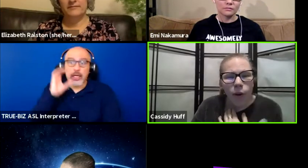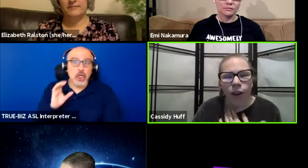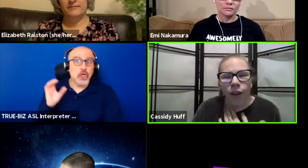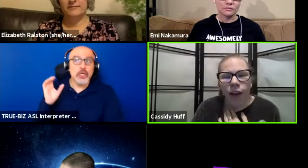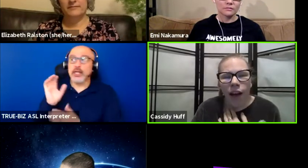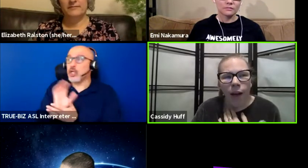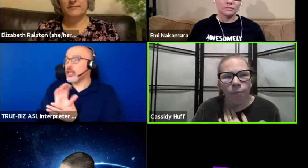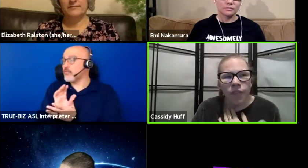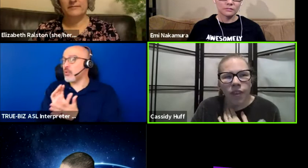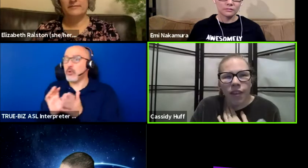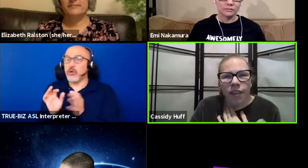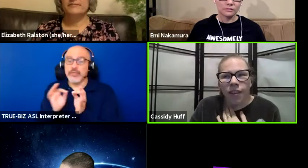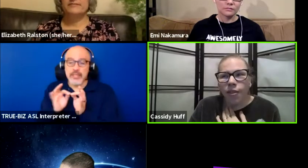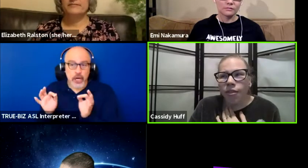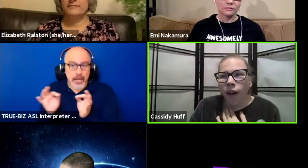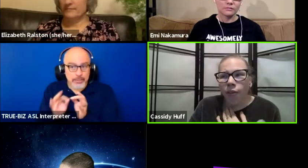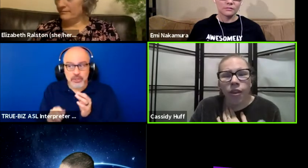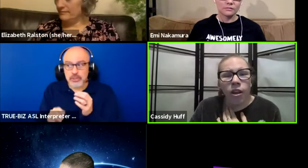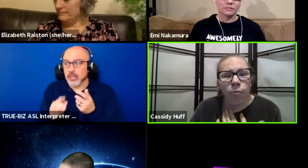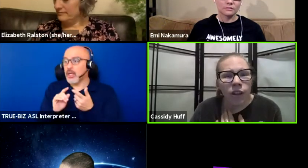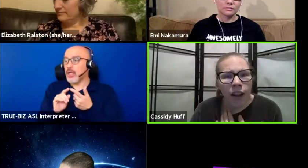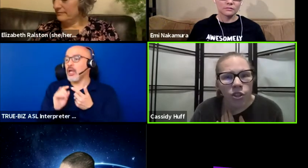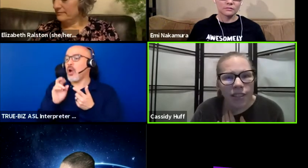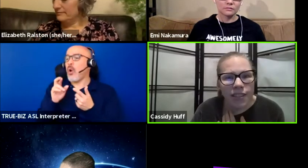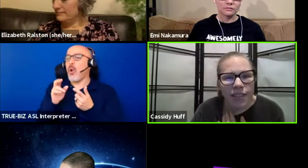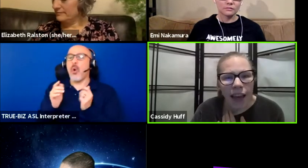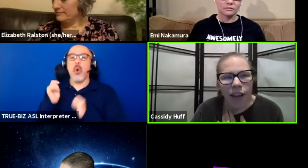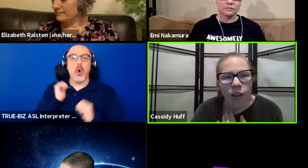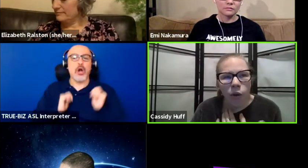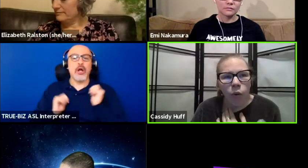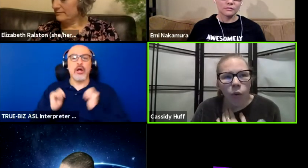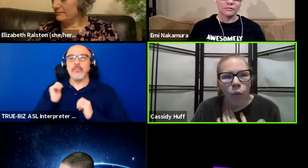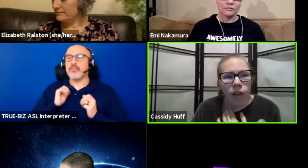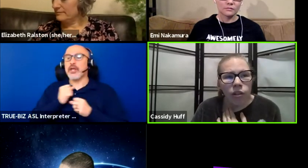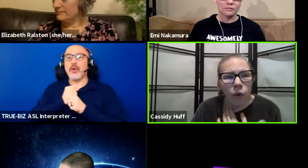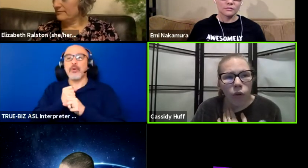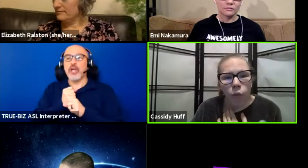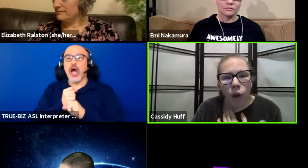or theater productions that will or won't have loops